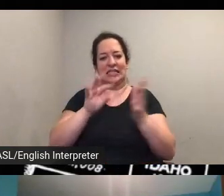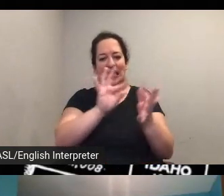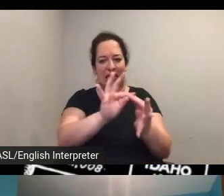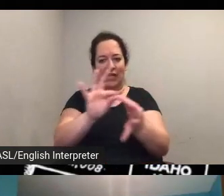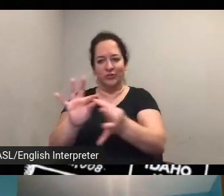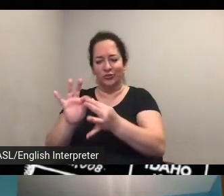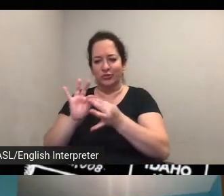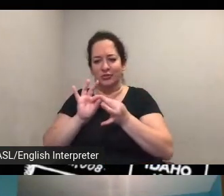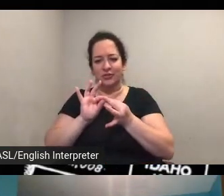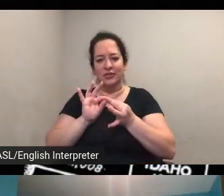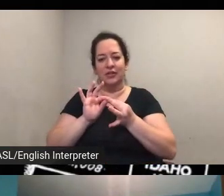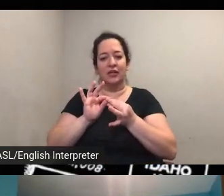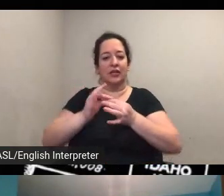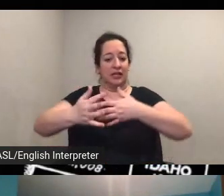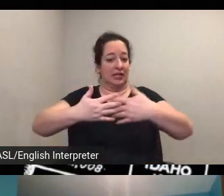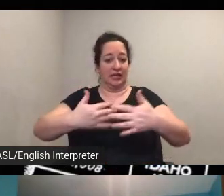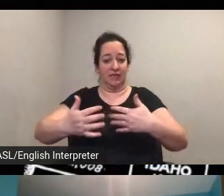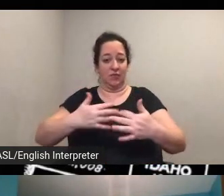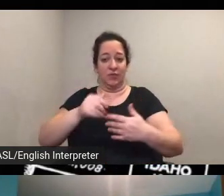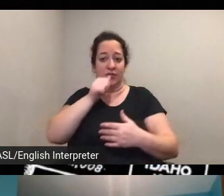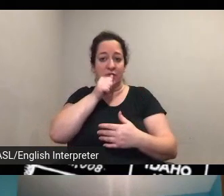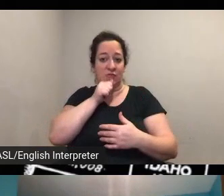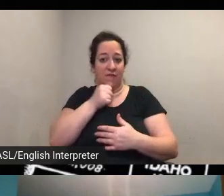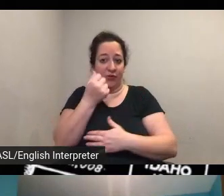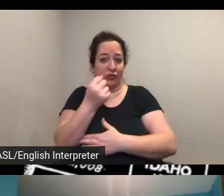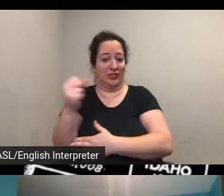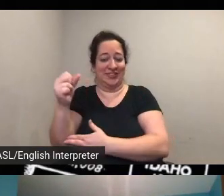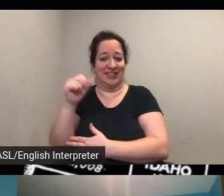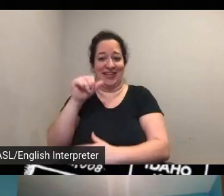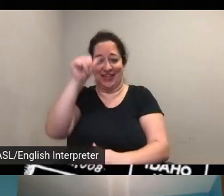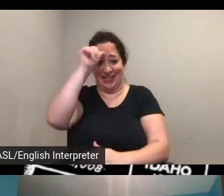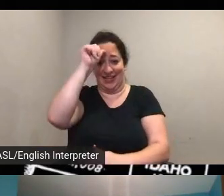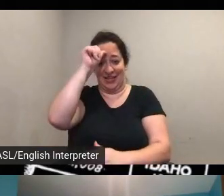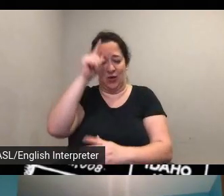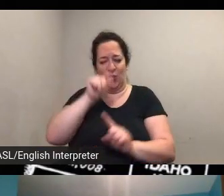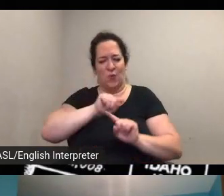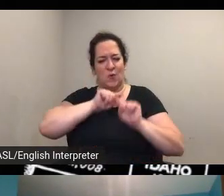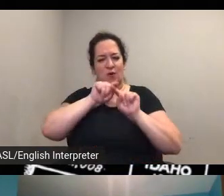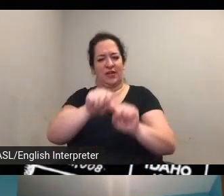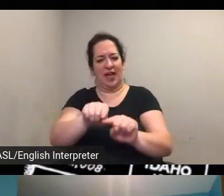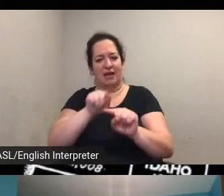a suffragist in india who came over to the u.s